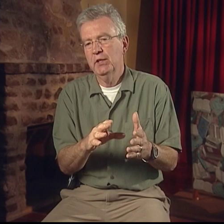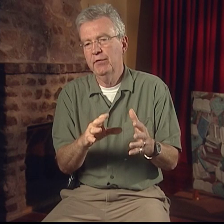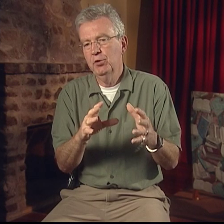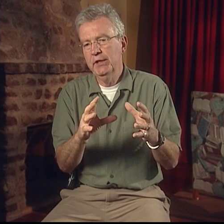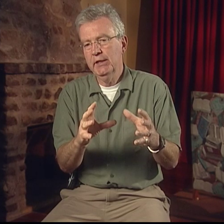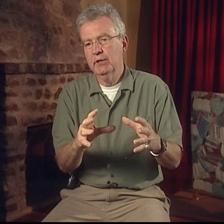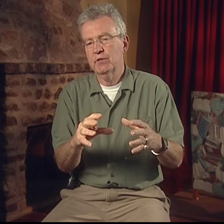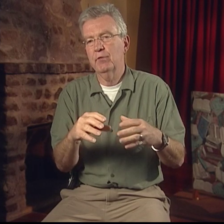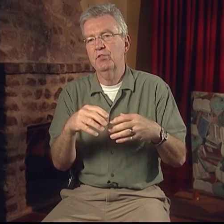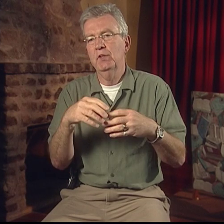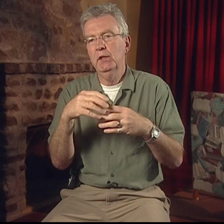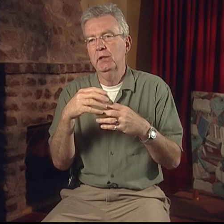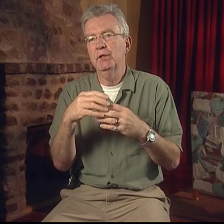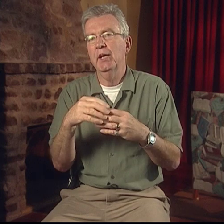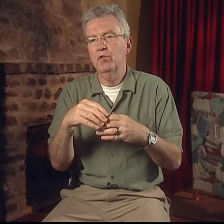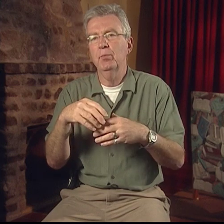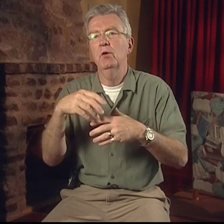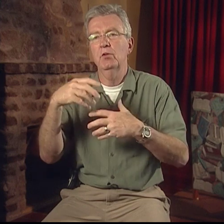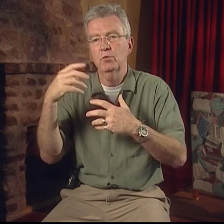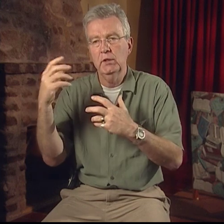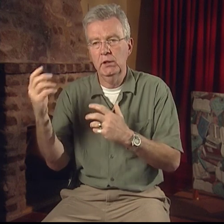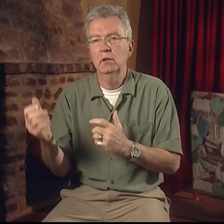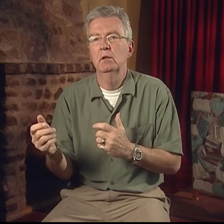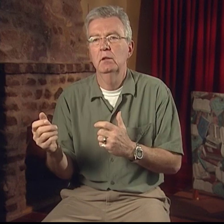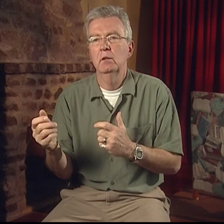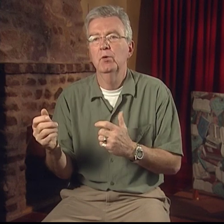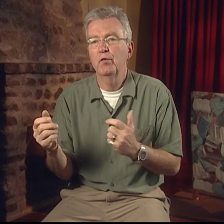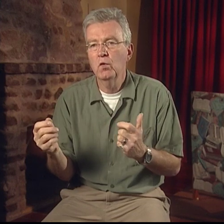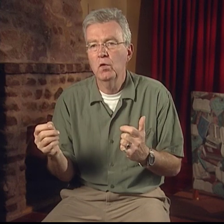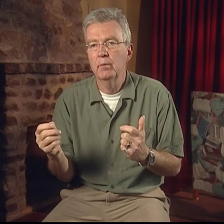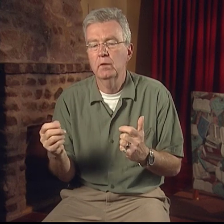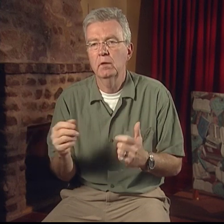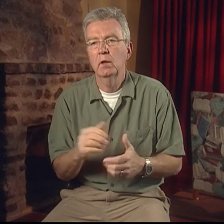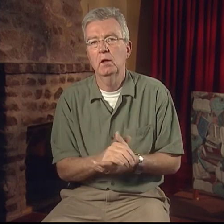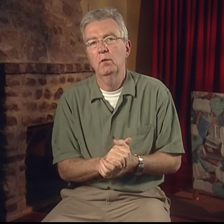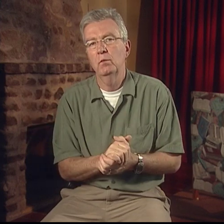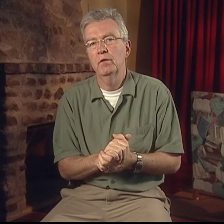Even beyond the uniqueness of seeing deaf poetry performed